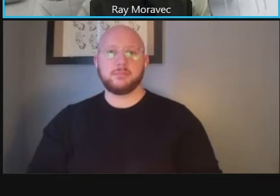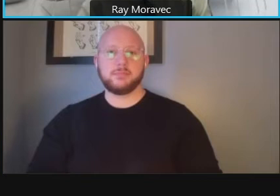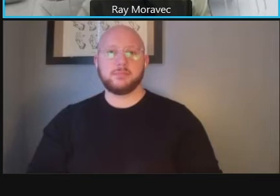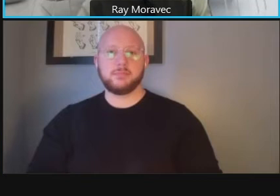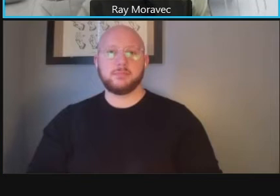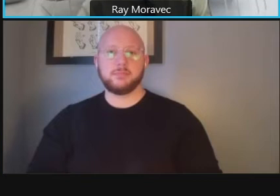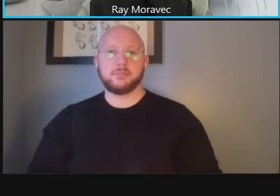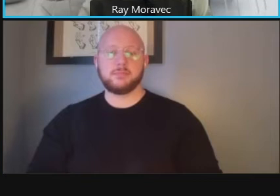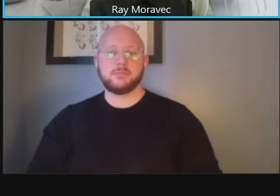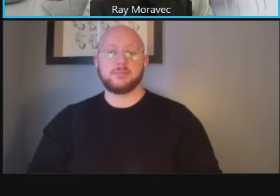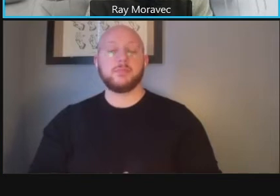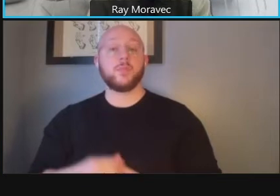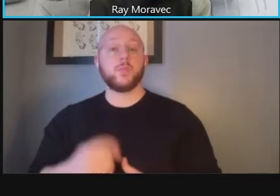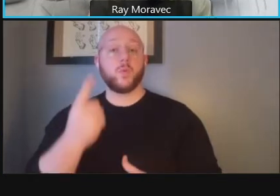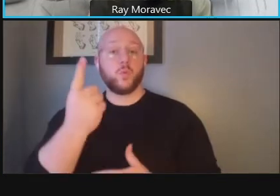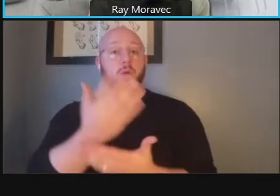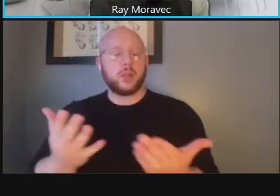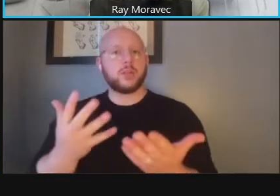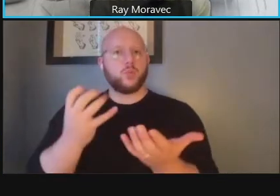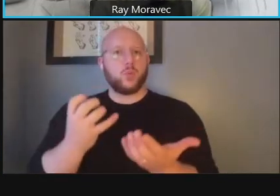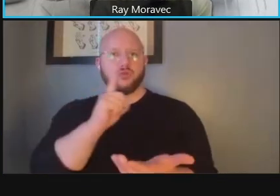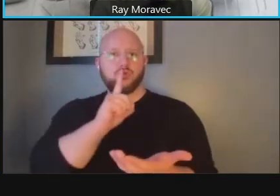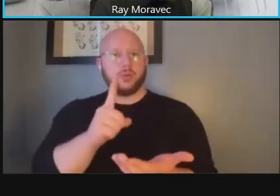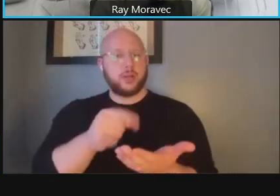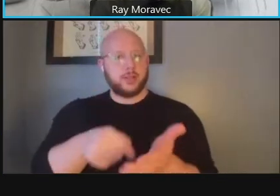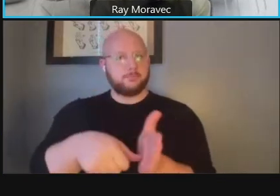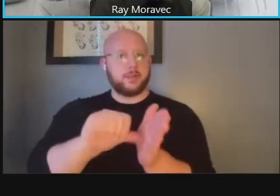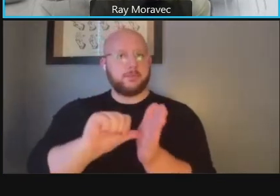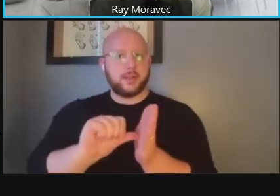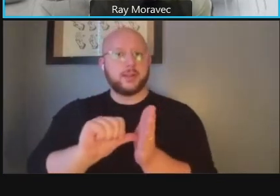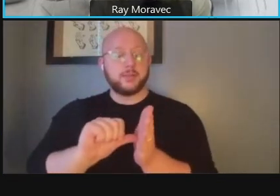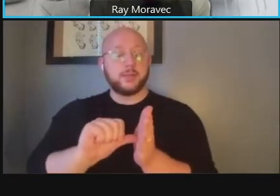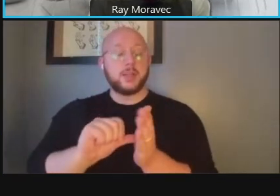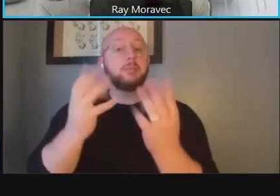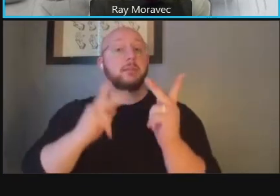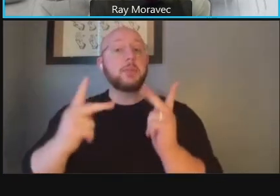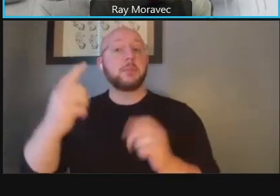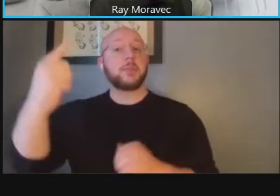and one of the things we wanted to highlight here is many people think of greening up the